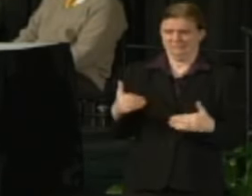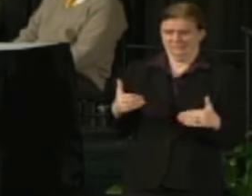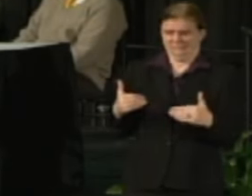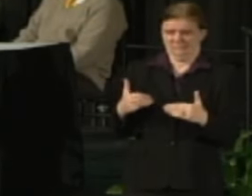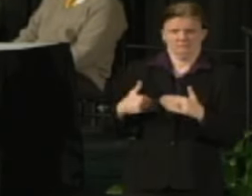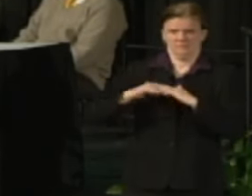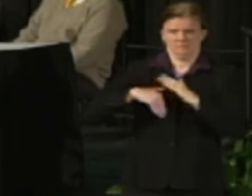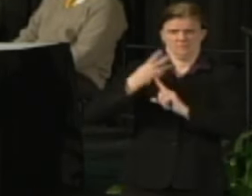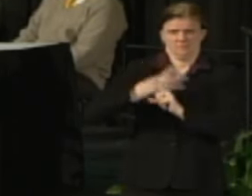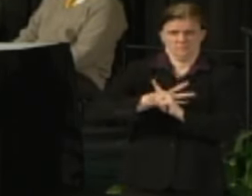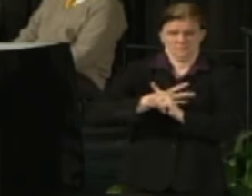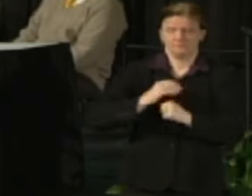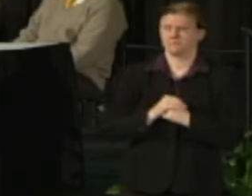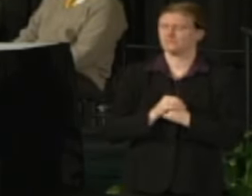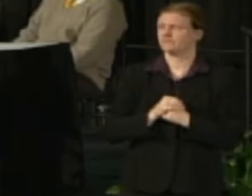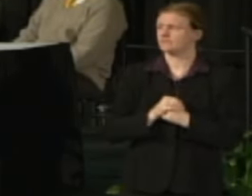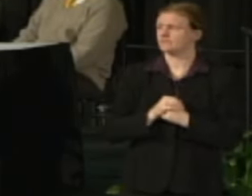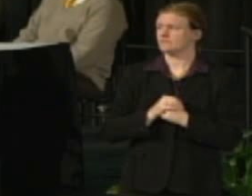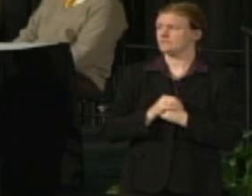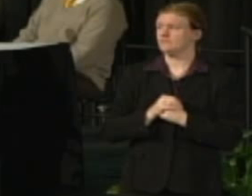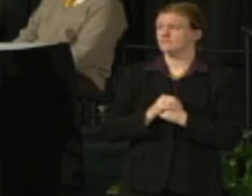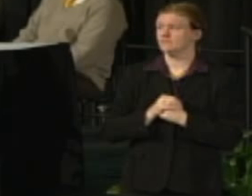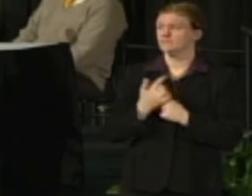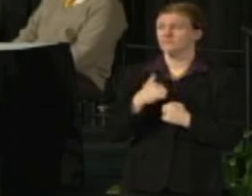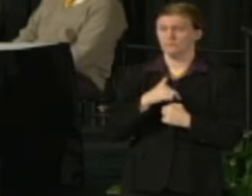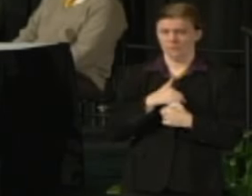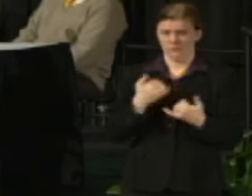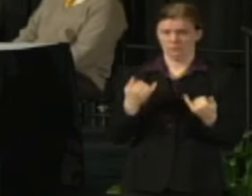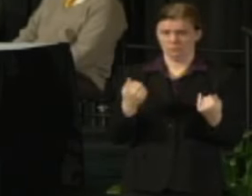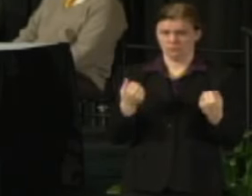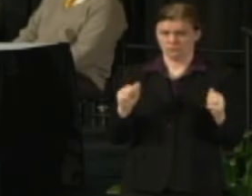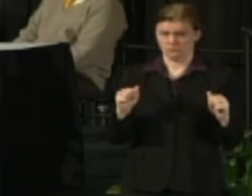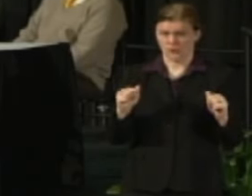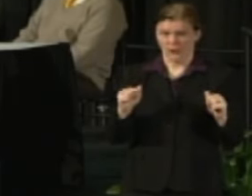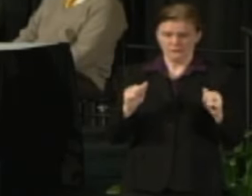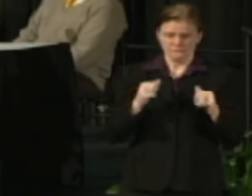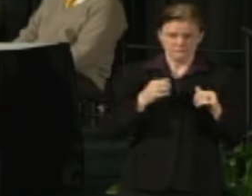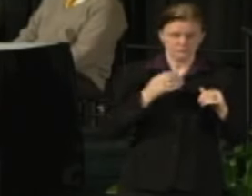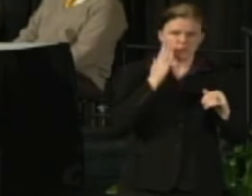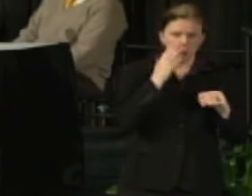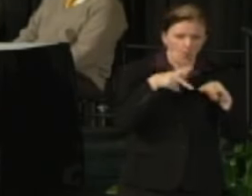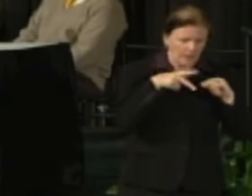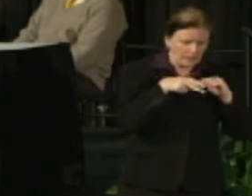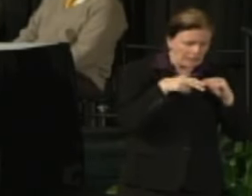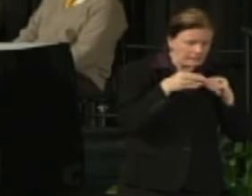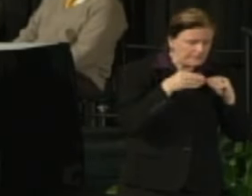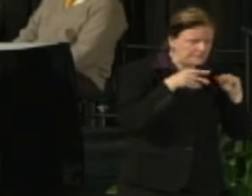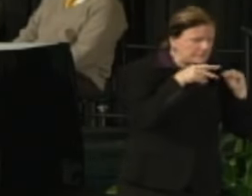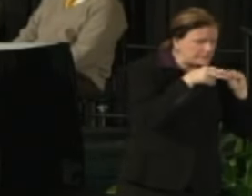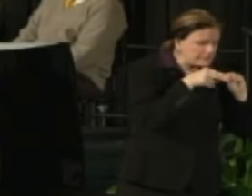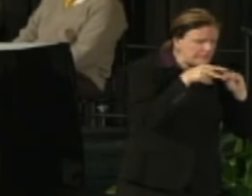We are doing everything we can to diminish the cuts and not have to have the hard conversation